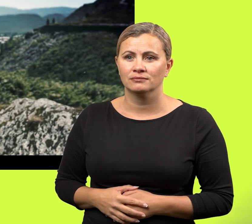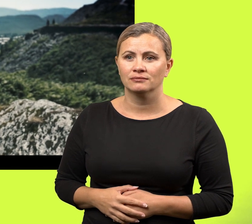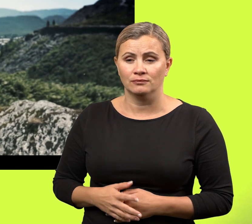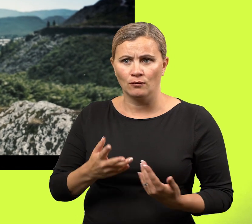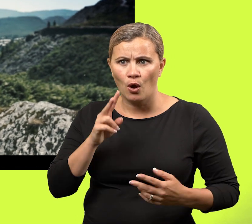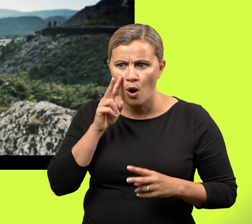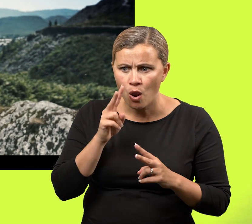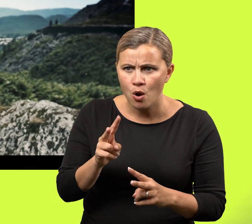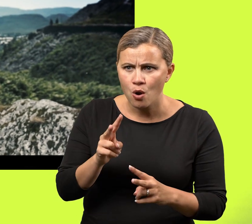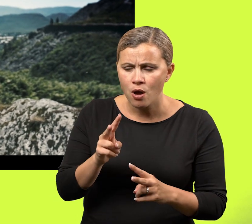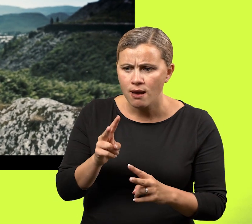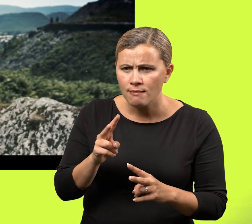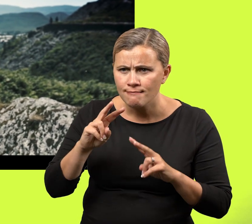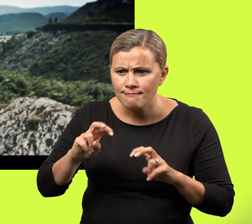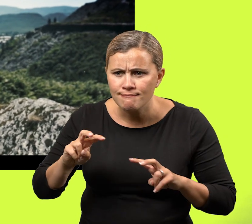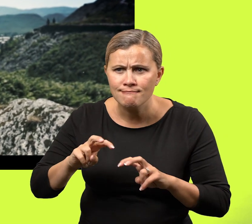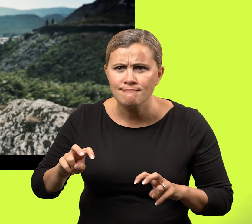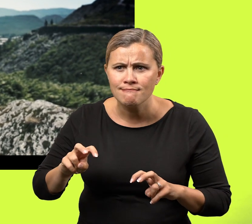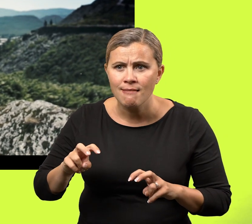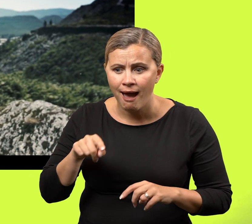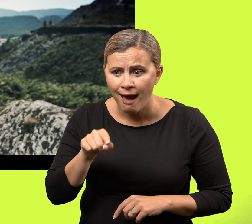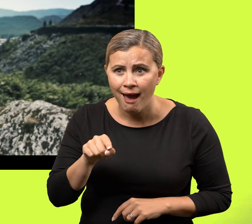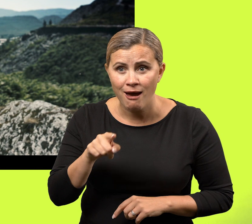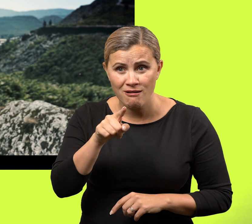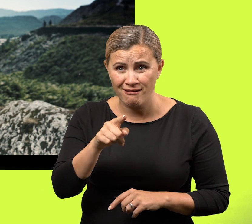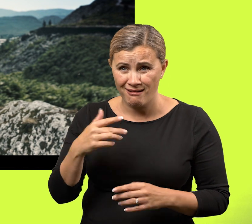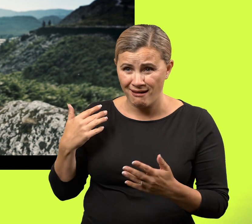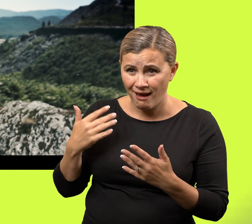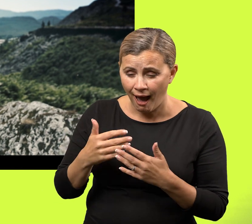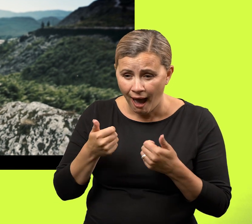And when you look closer, that's when you find what has been there all along.